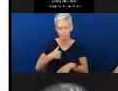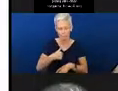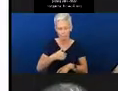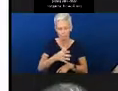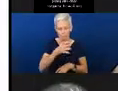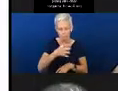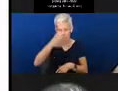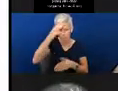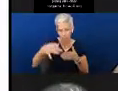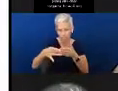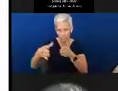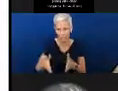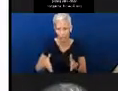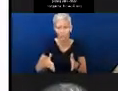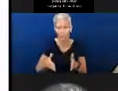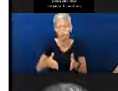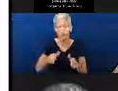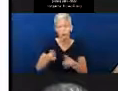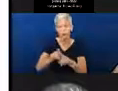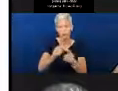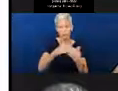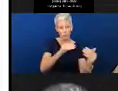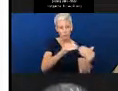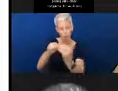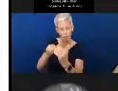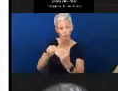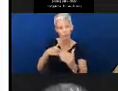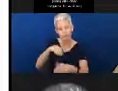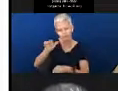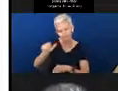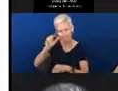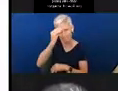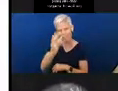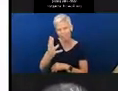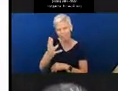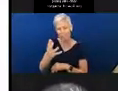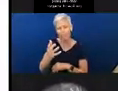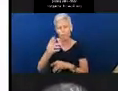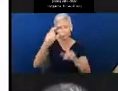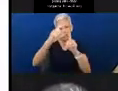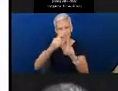I and some of my colleagues, really fought to say, if we're going to be hearing the term semantics